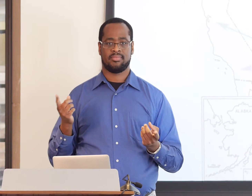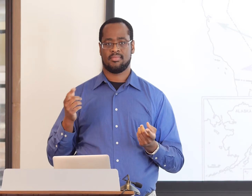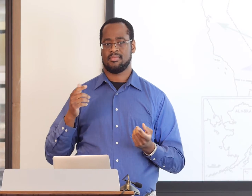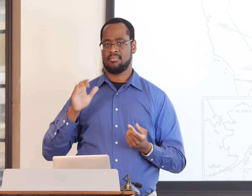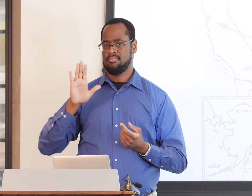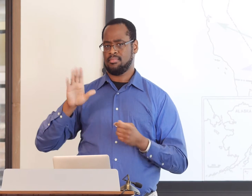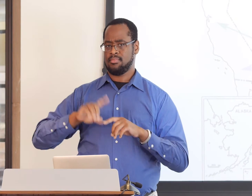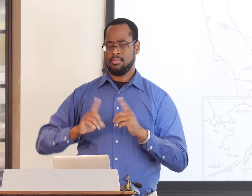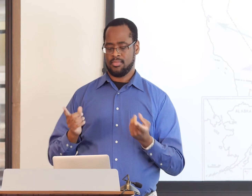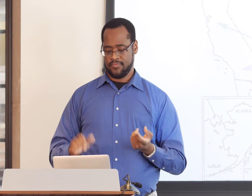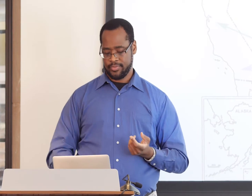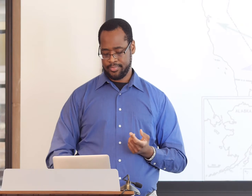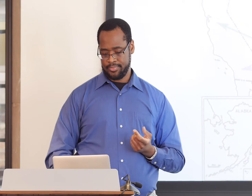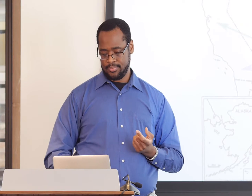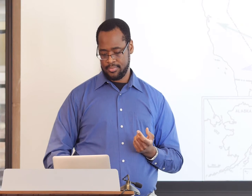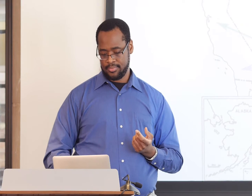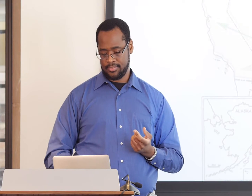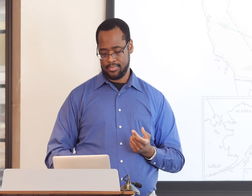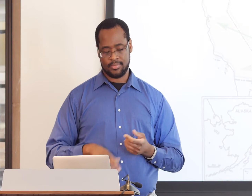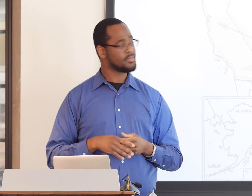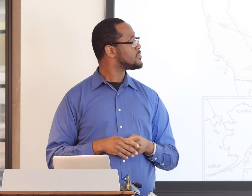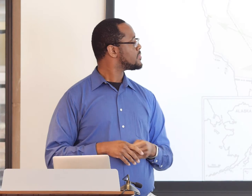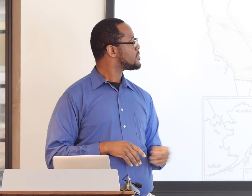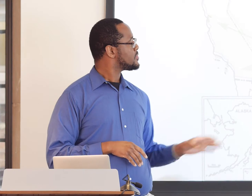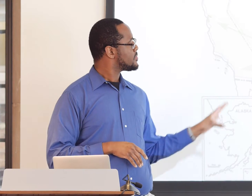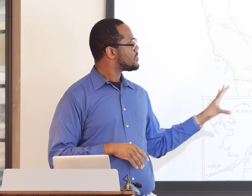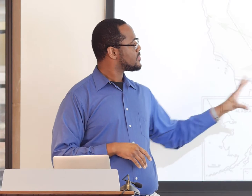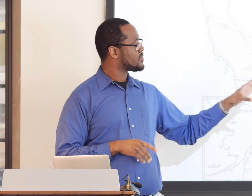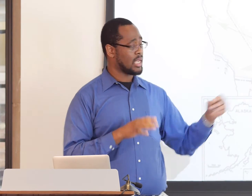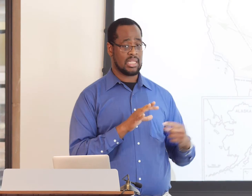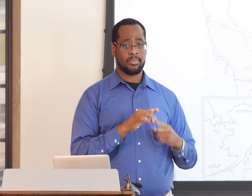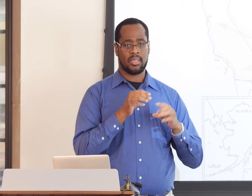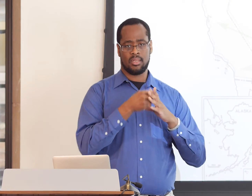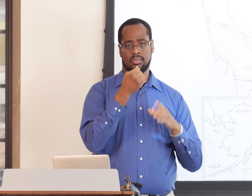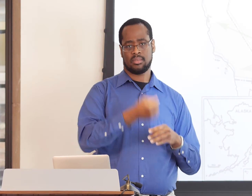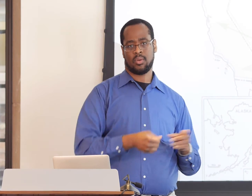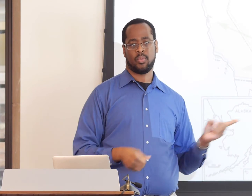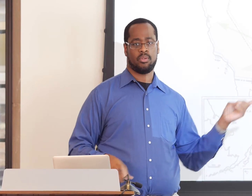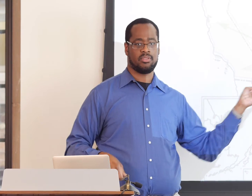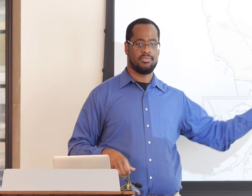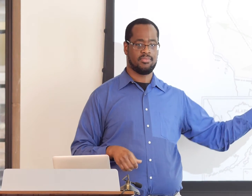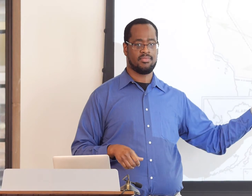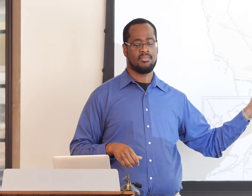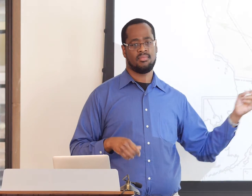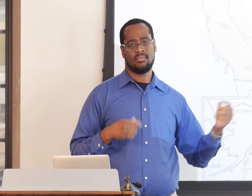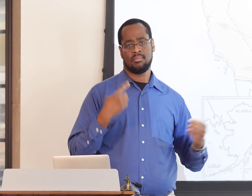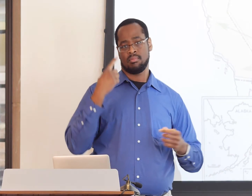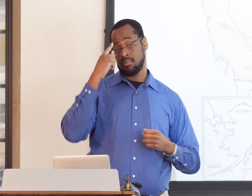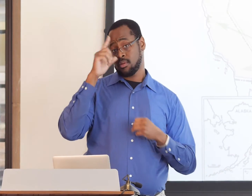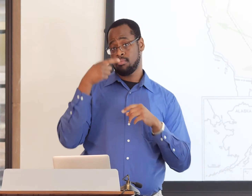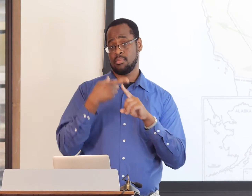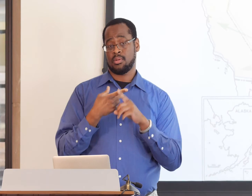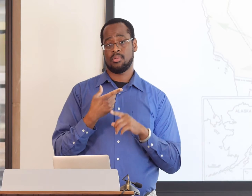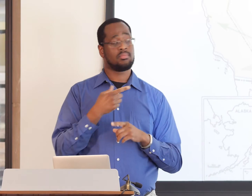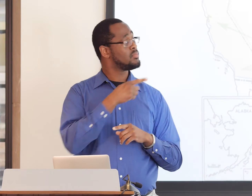but the Black Deaf ASL users have a very different history. We're gonna focus specifically in the South